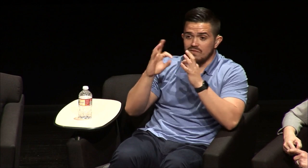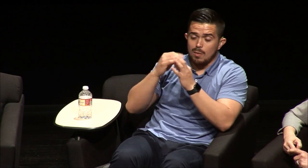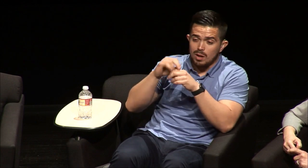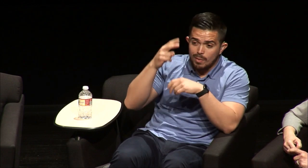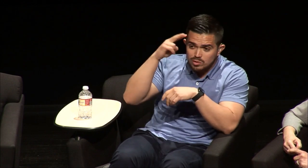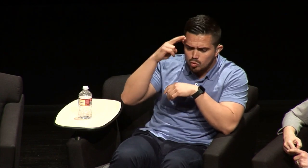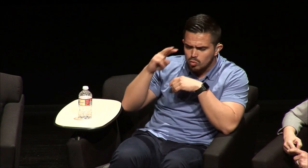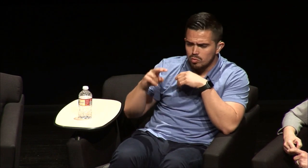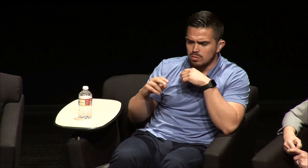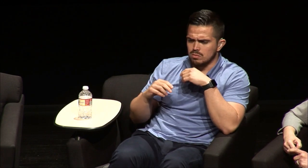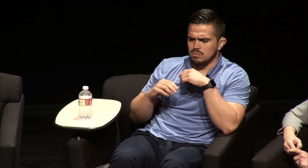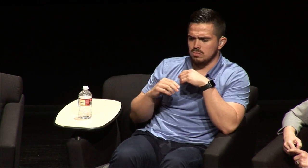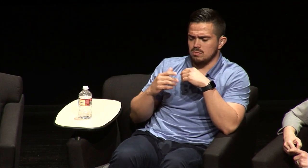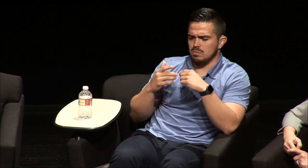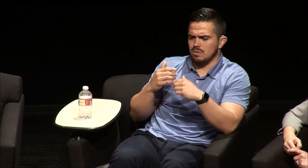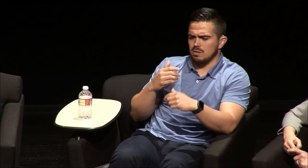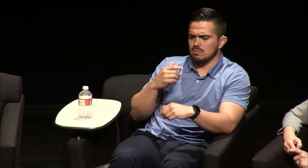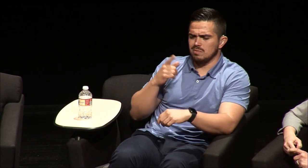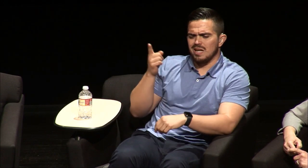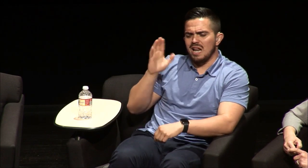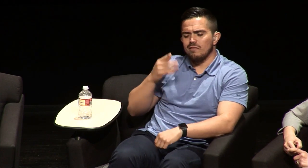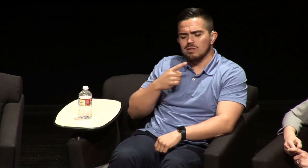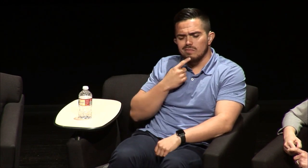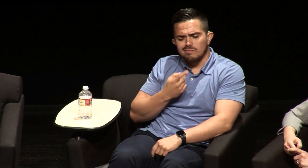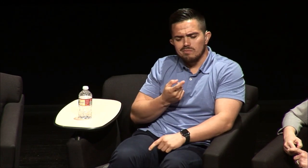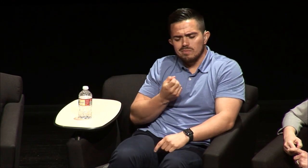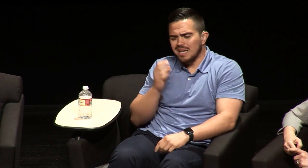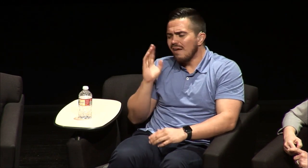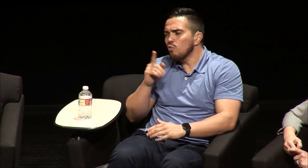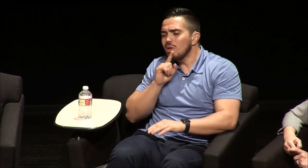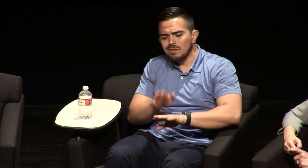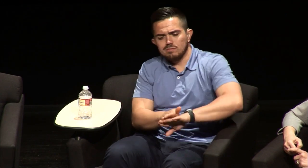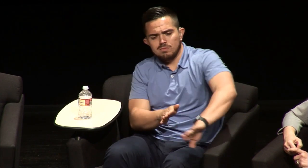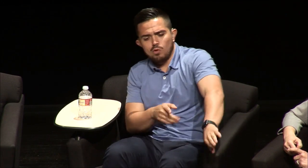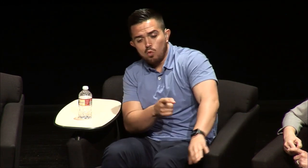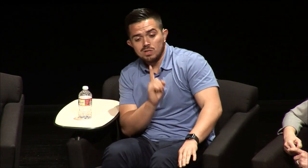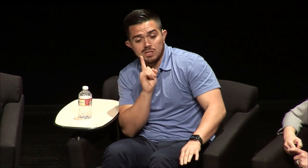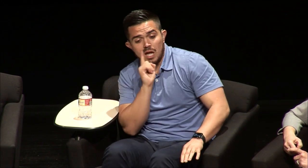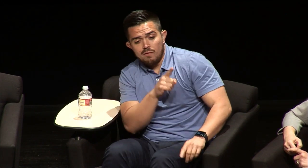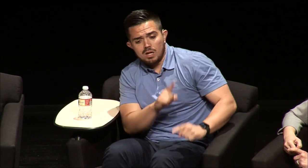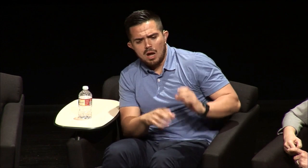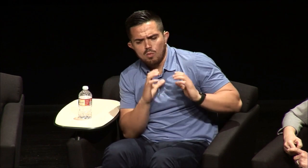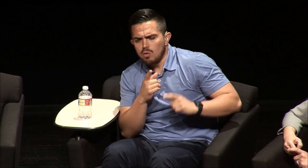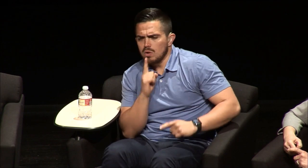together, I visit my family in Mexico. They never really you know said "oh